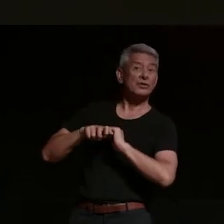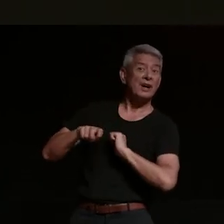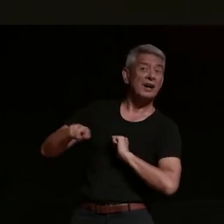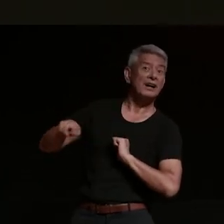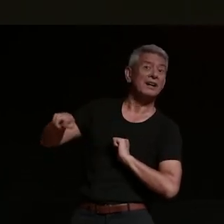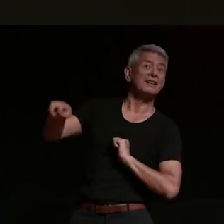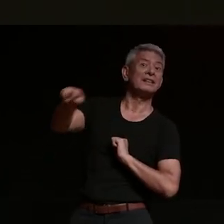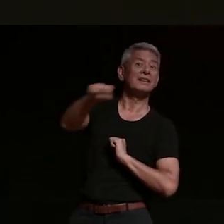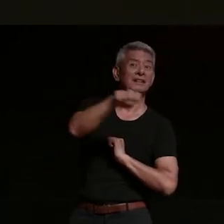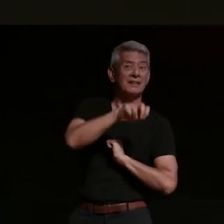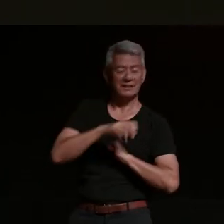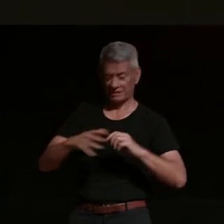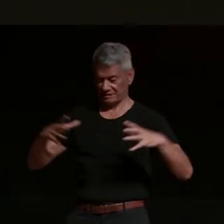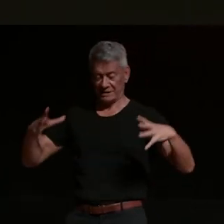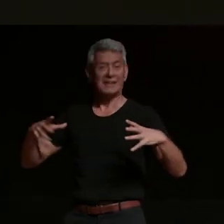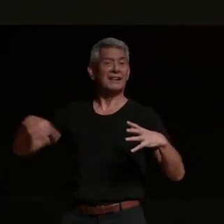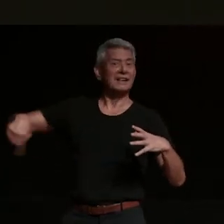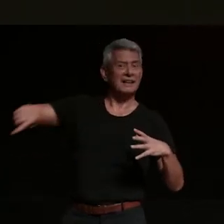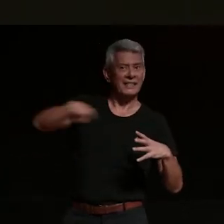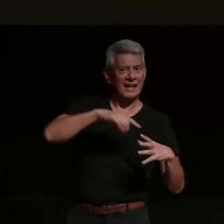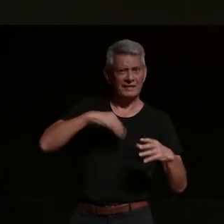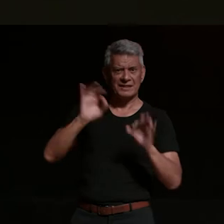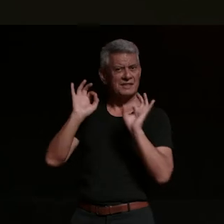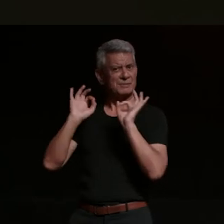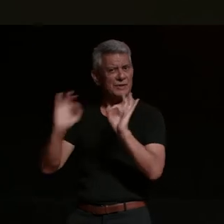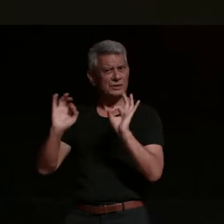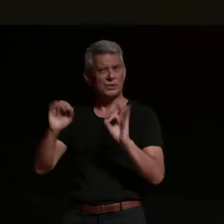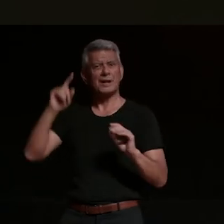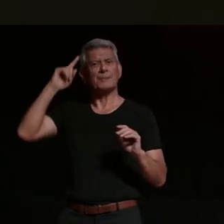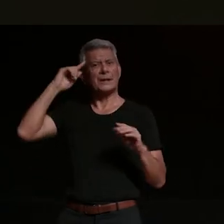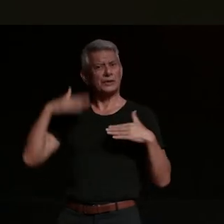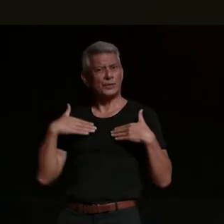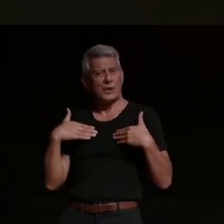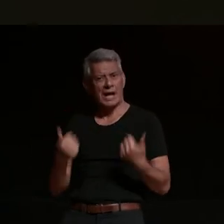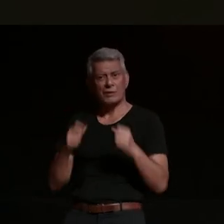not-for-profit called los motos which is a mental mental health awareness group you know centered